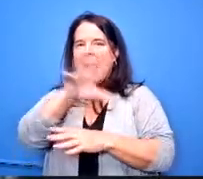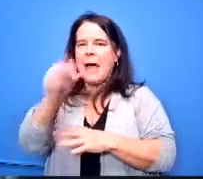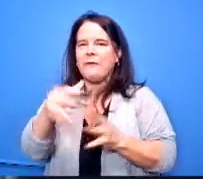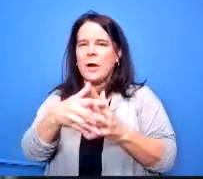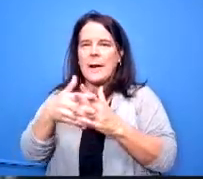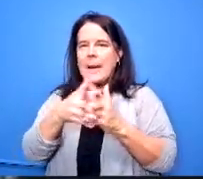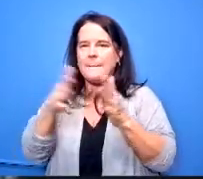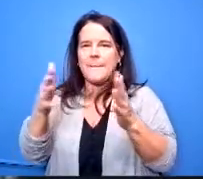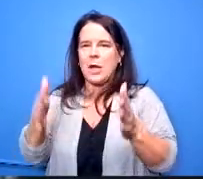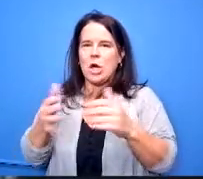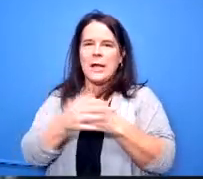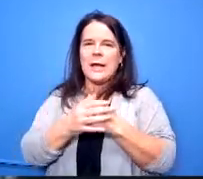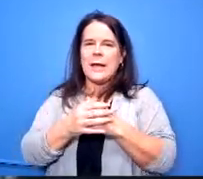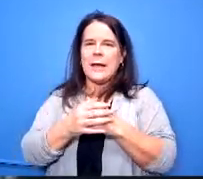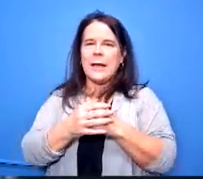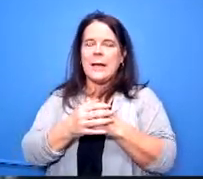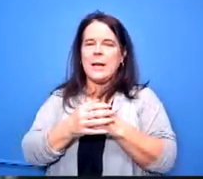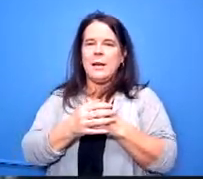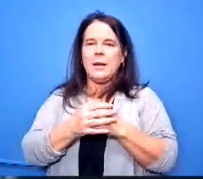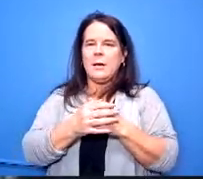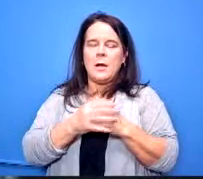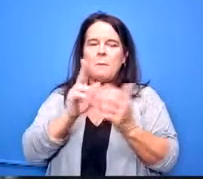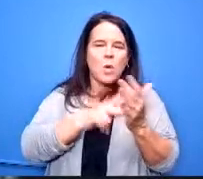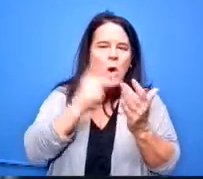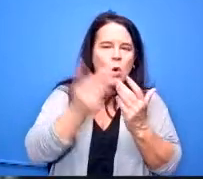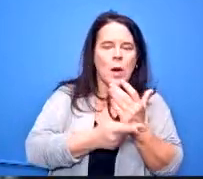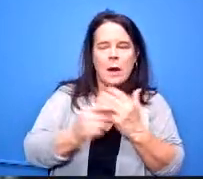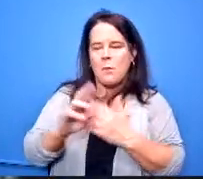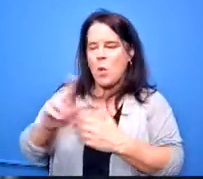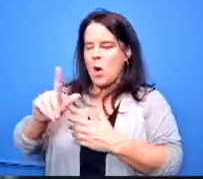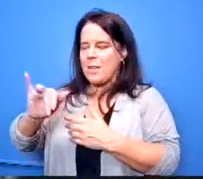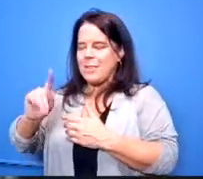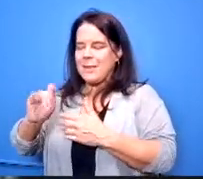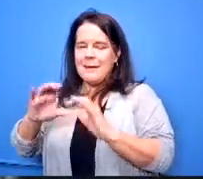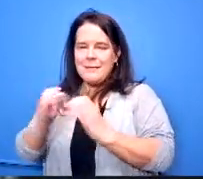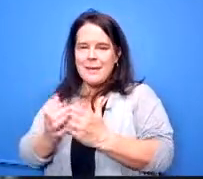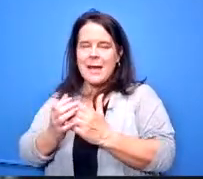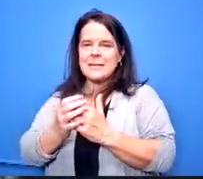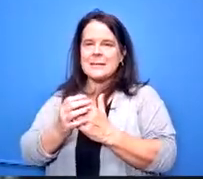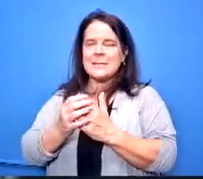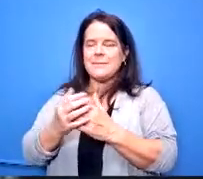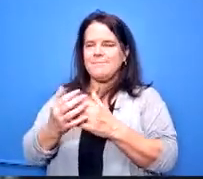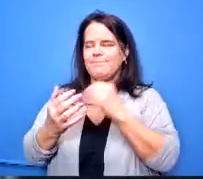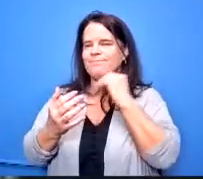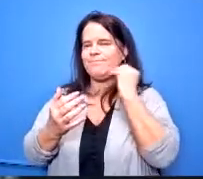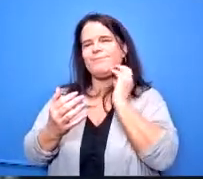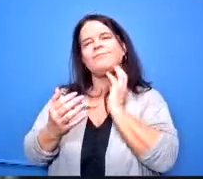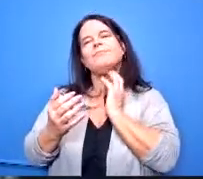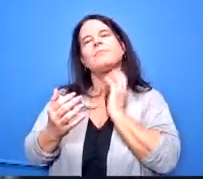um literature program or or a literature class elective uh that just authors that are women you